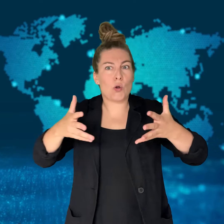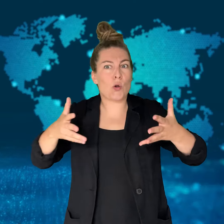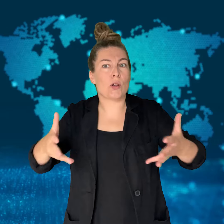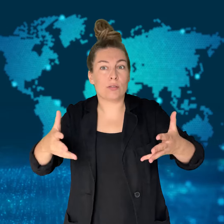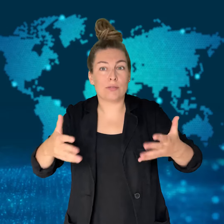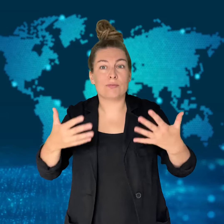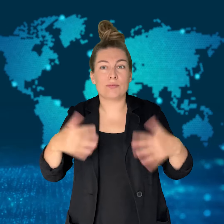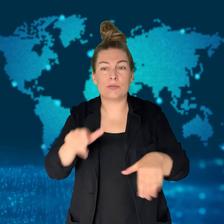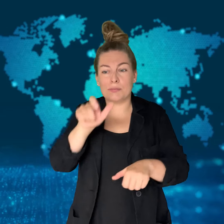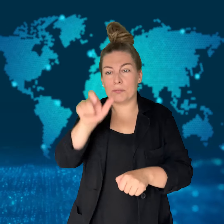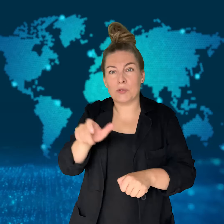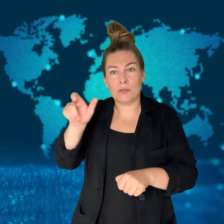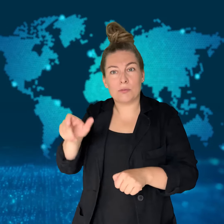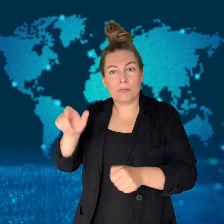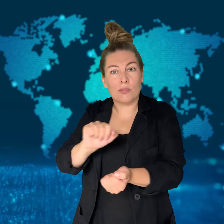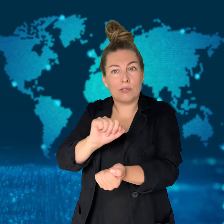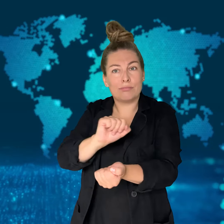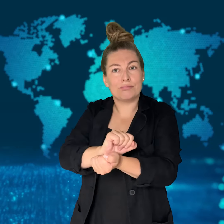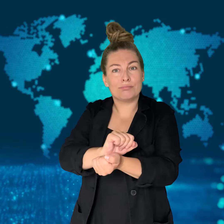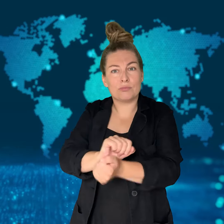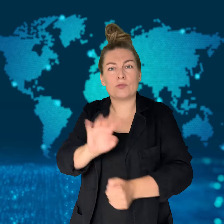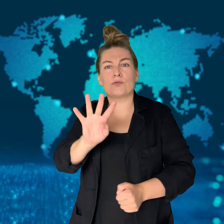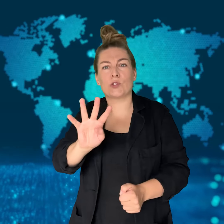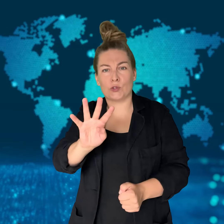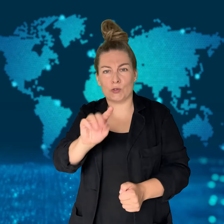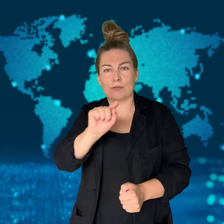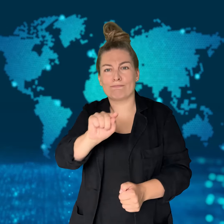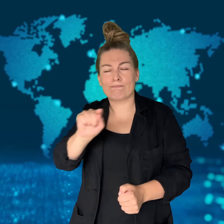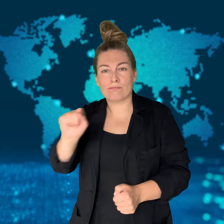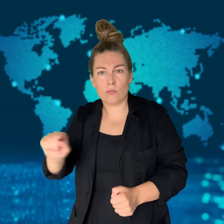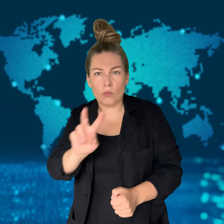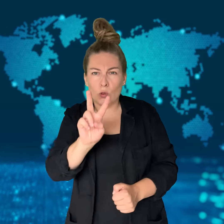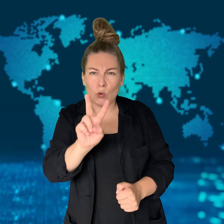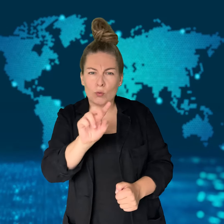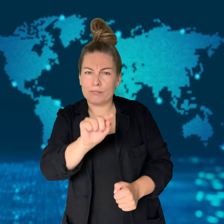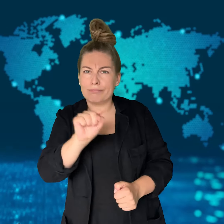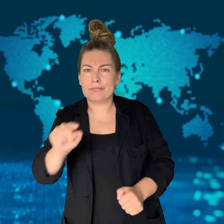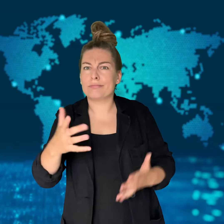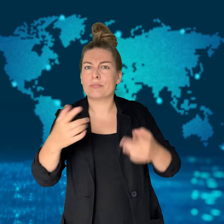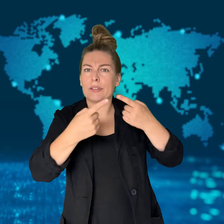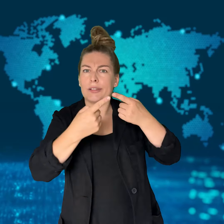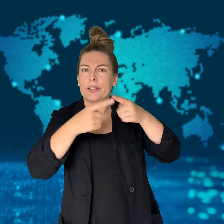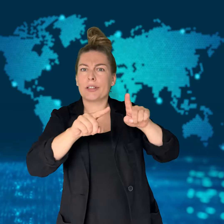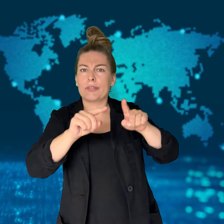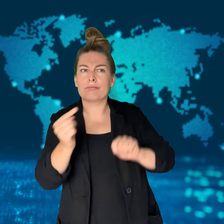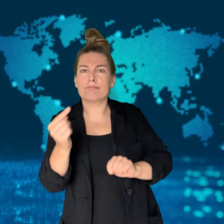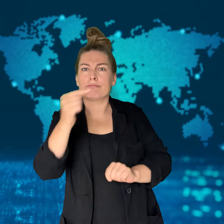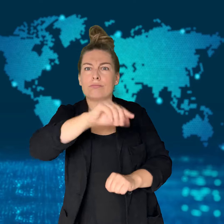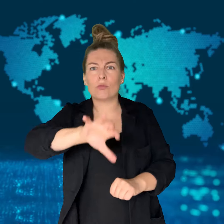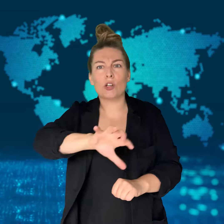Four suspects have been arrested.